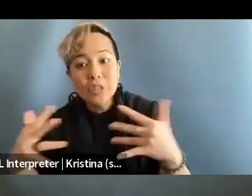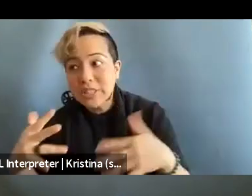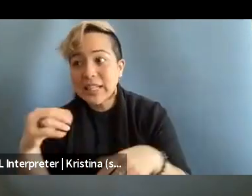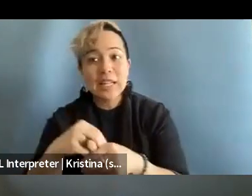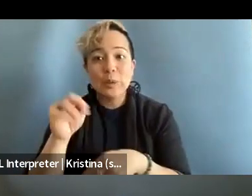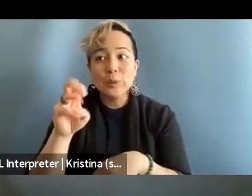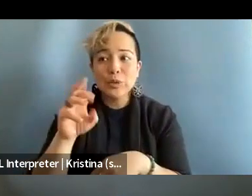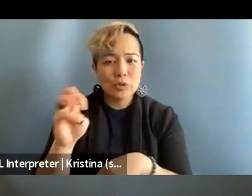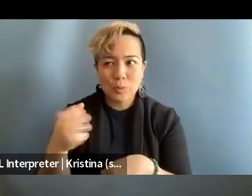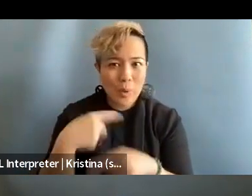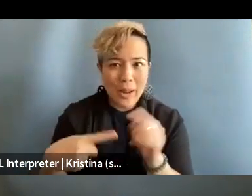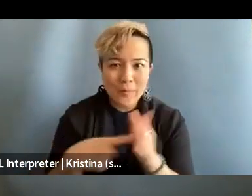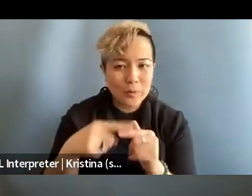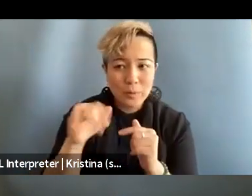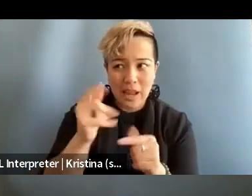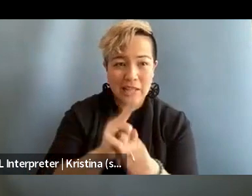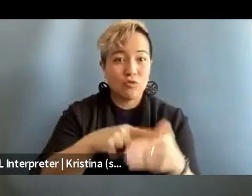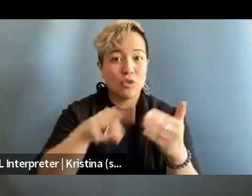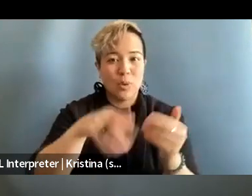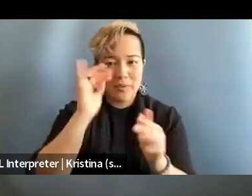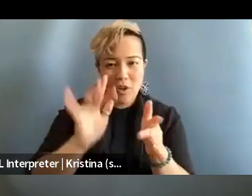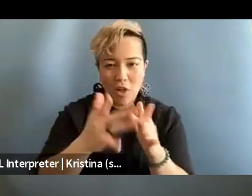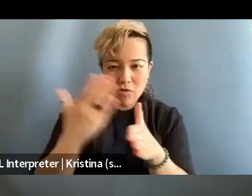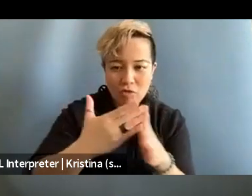as a result of online harassment and online attacks.